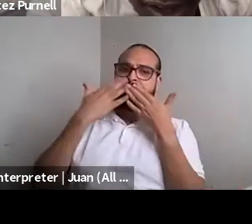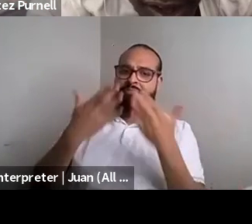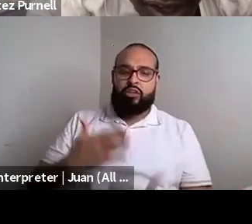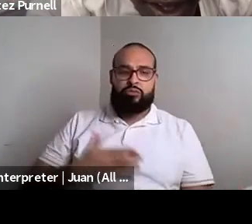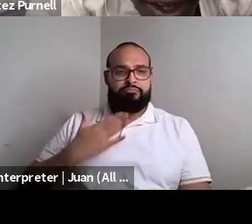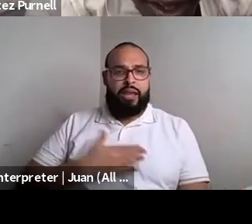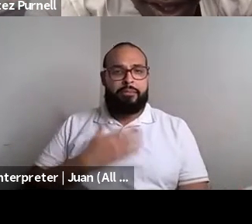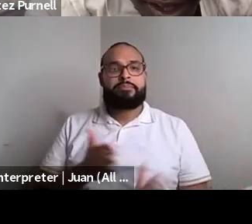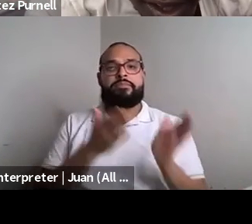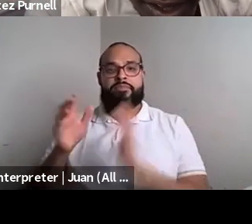Kokumo: And this is the most